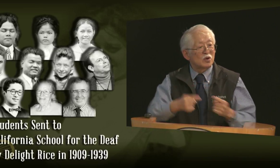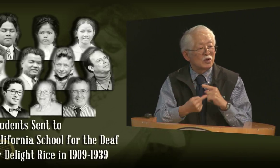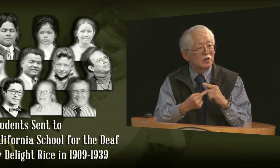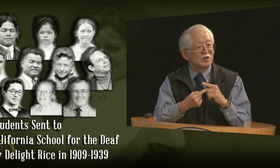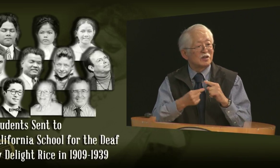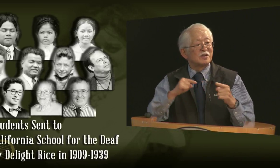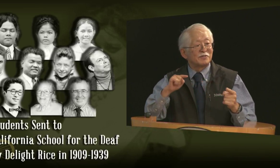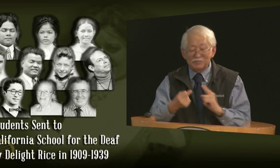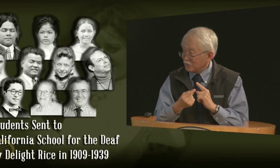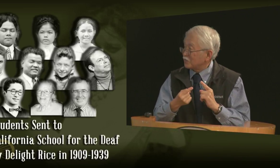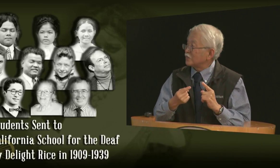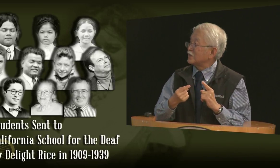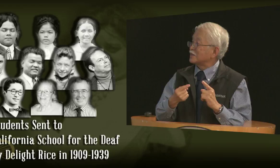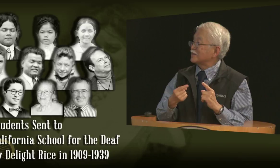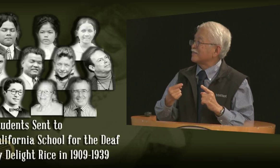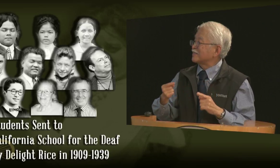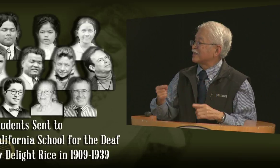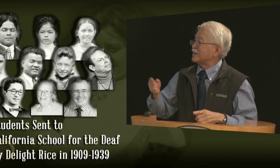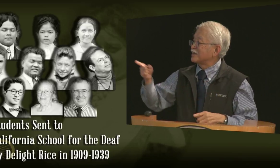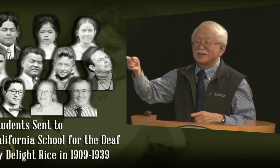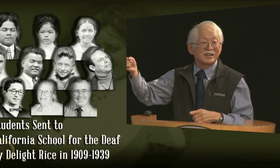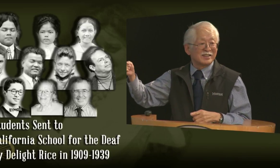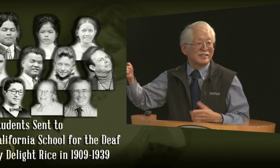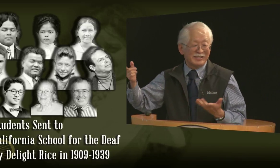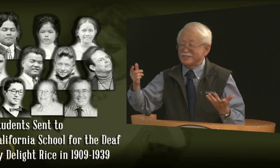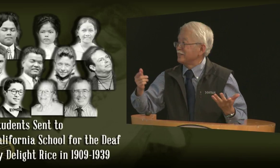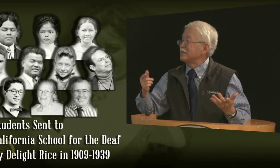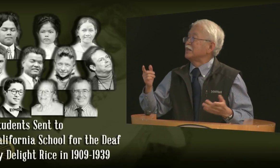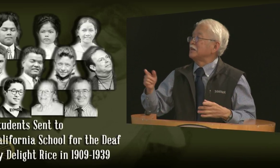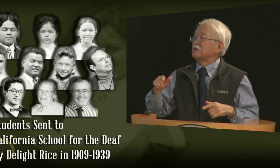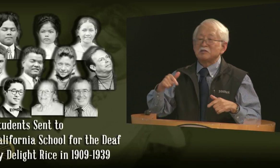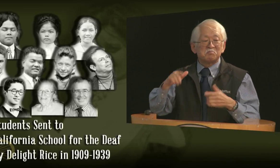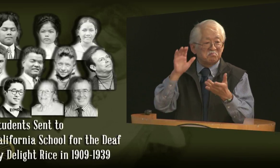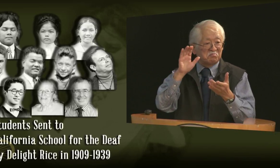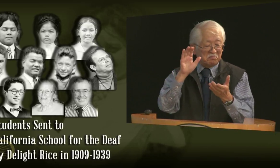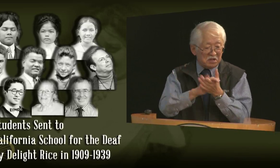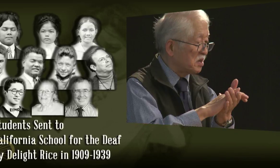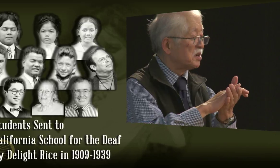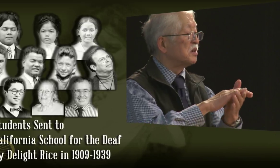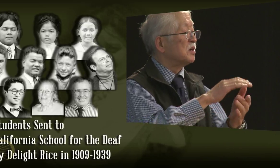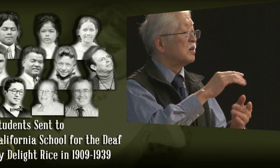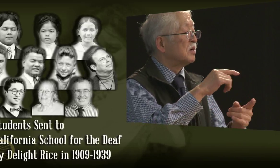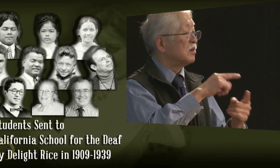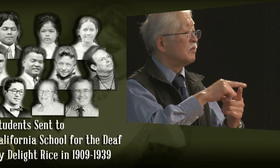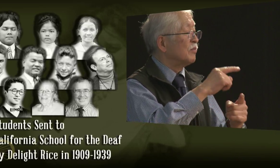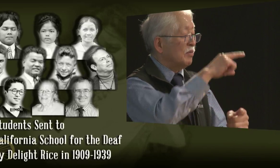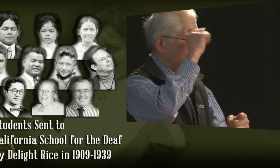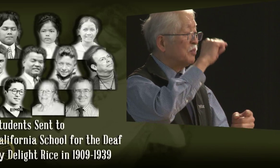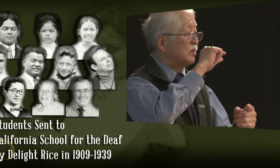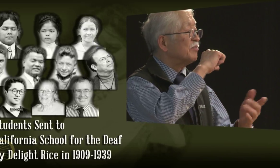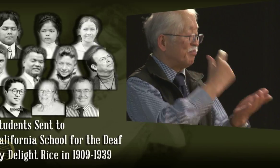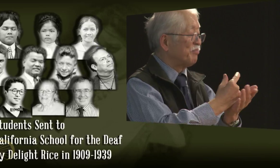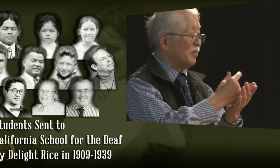but he was injured in football and so never really went on very far in his boxing career. He got married